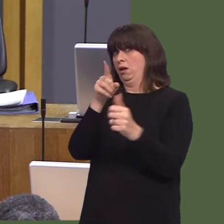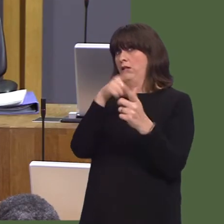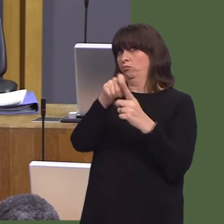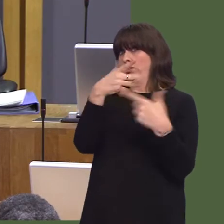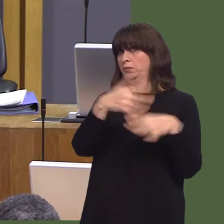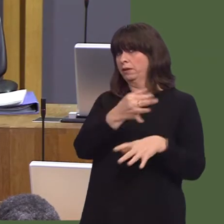a ban.